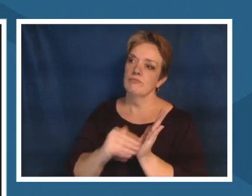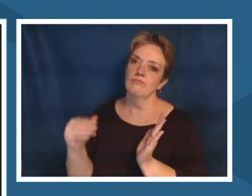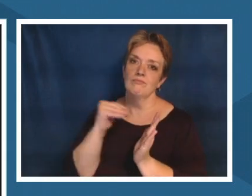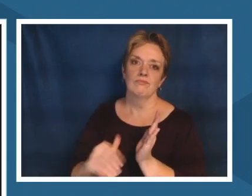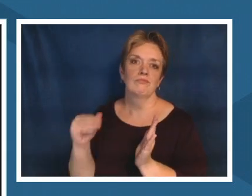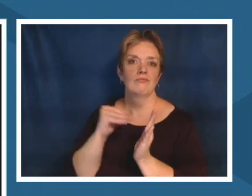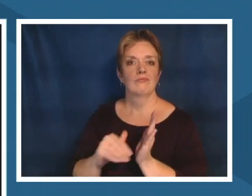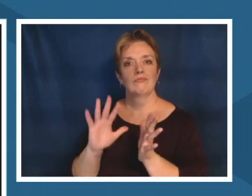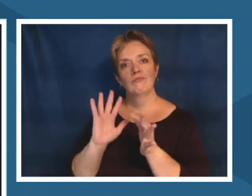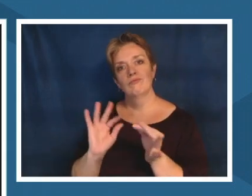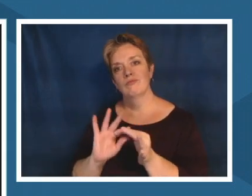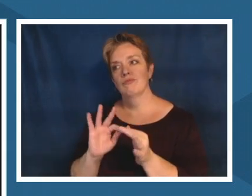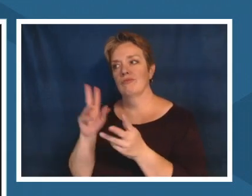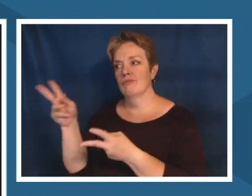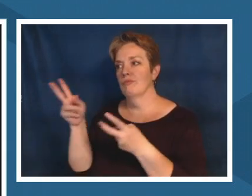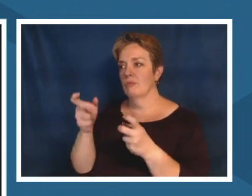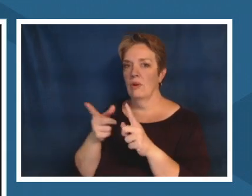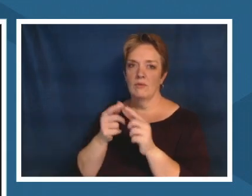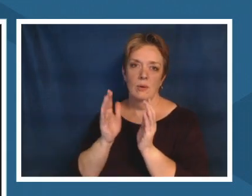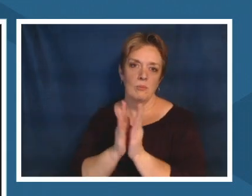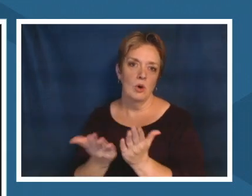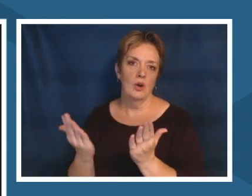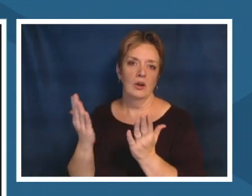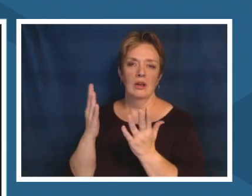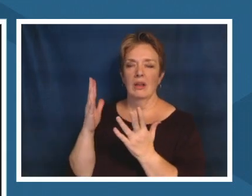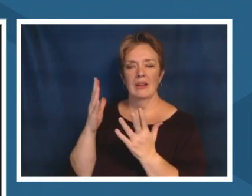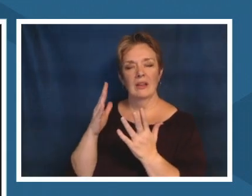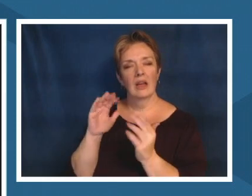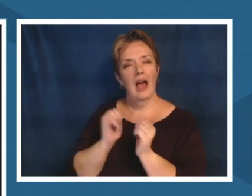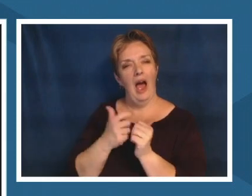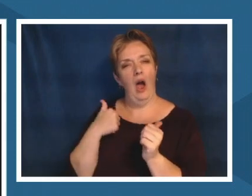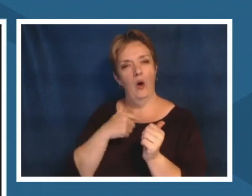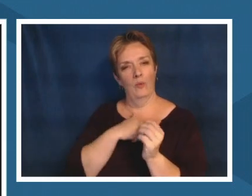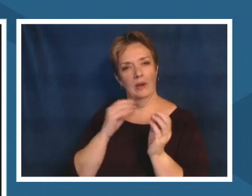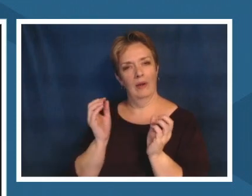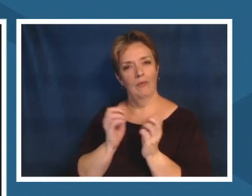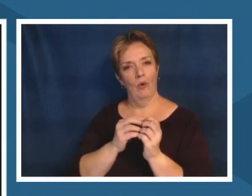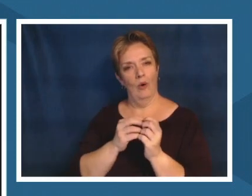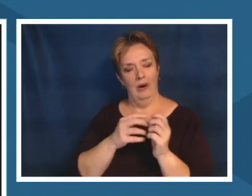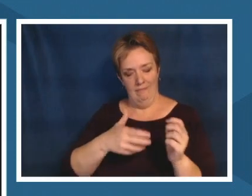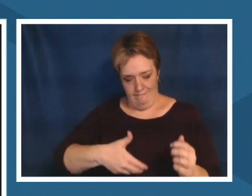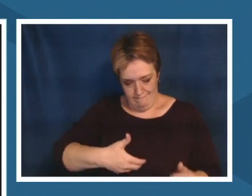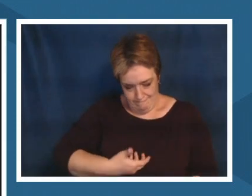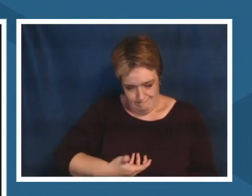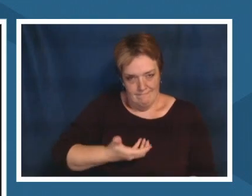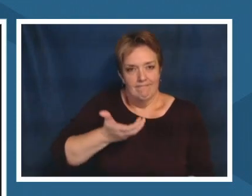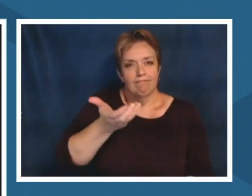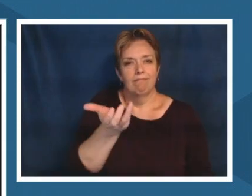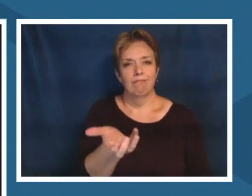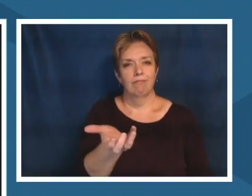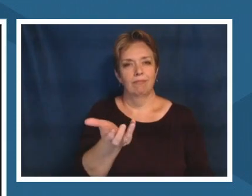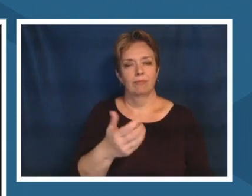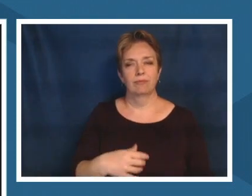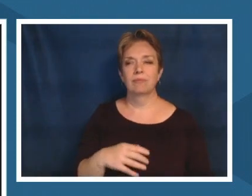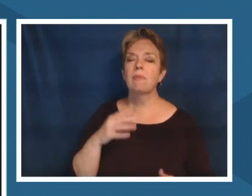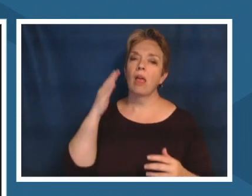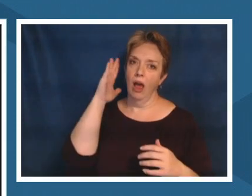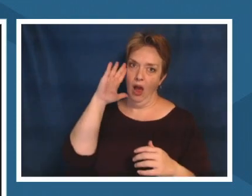i know that's a big question but but it's an important question